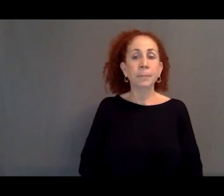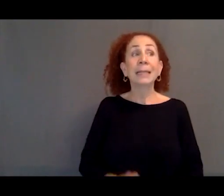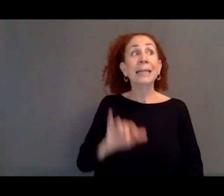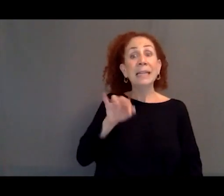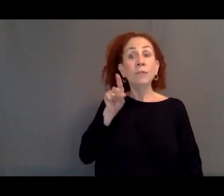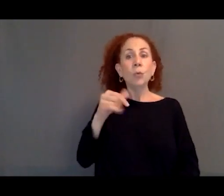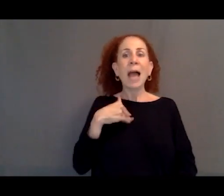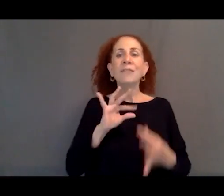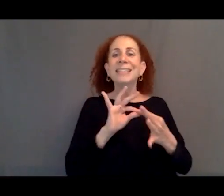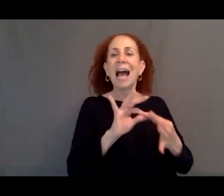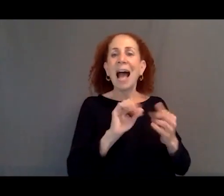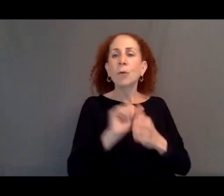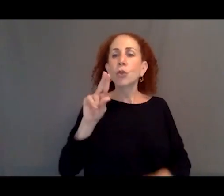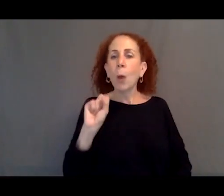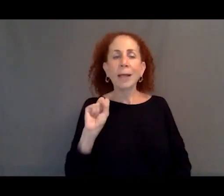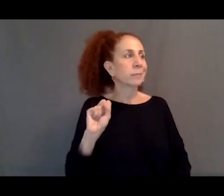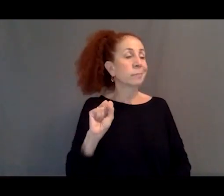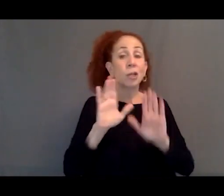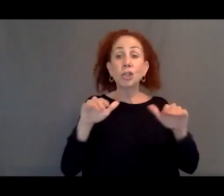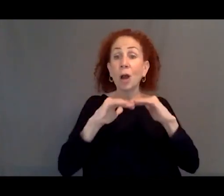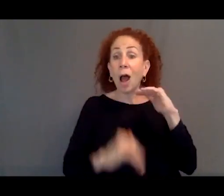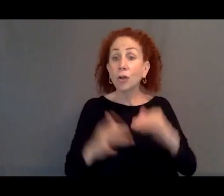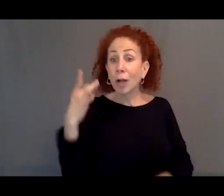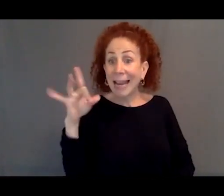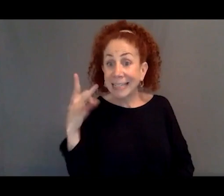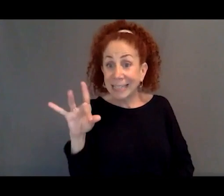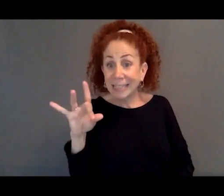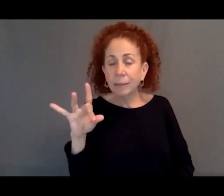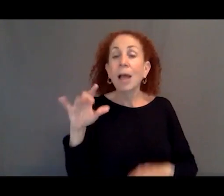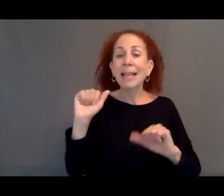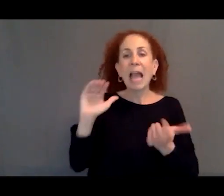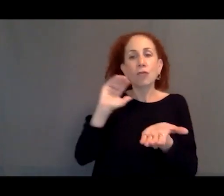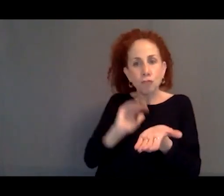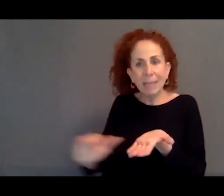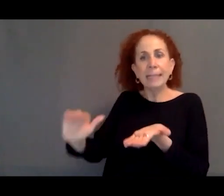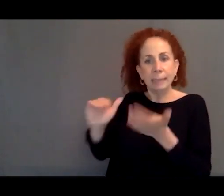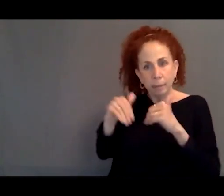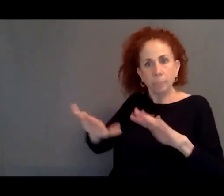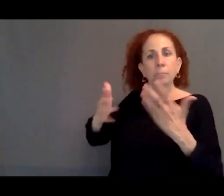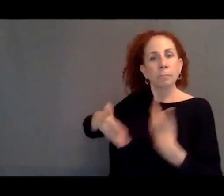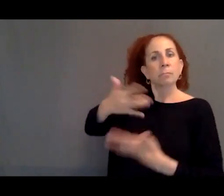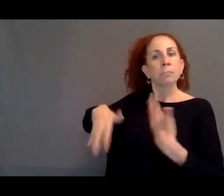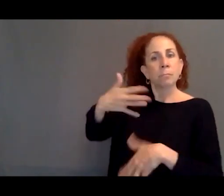if you have children who are underage, you can be released and released into the United States.